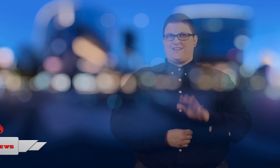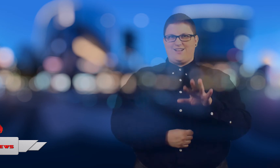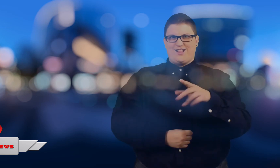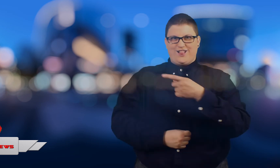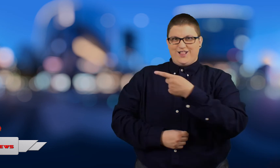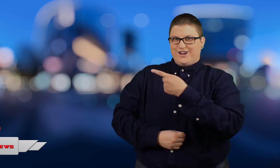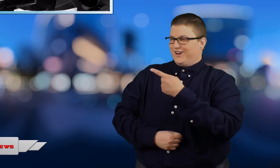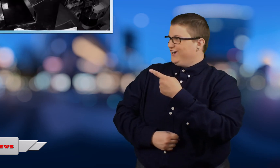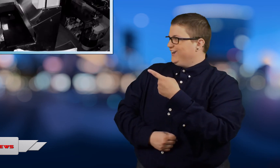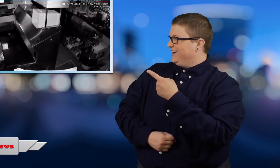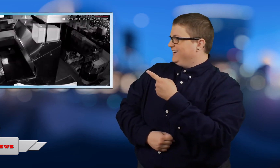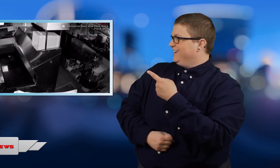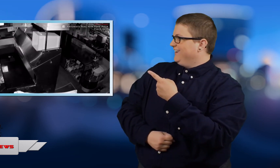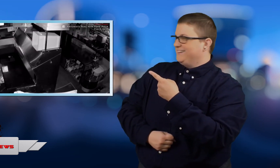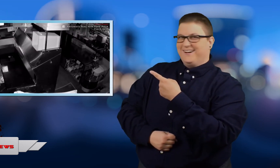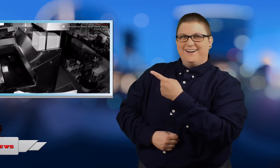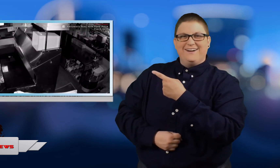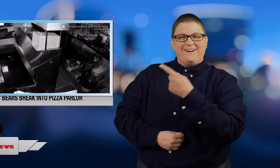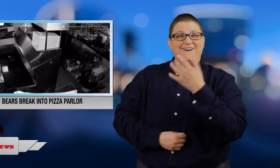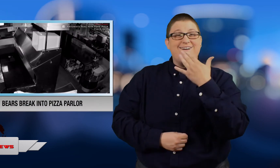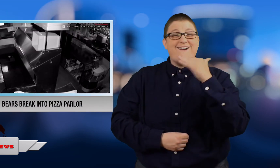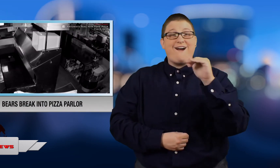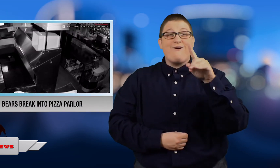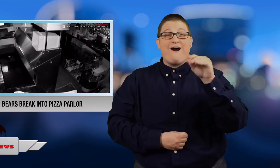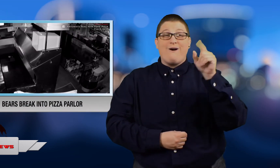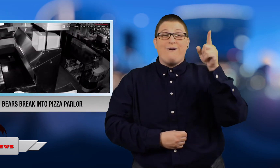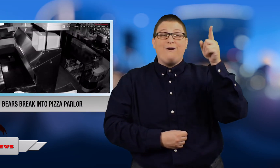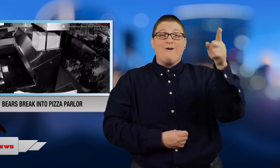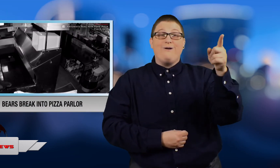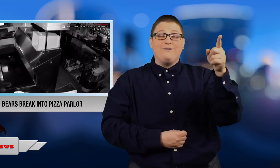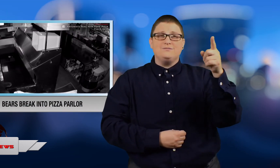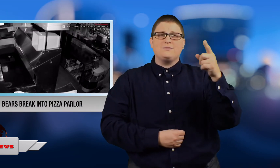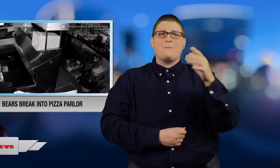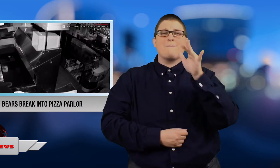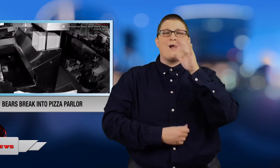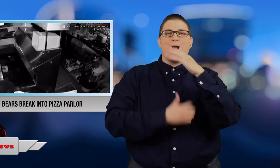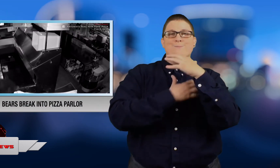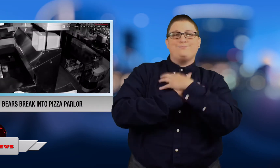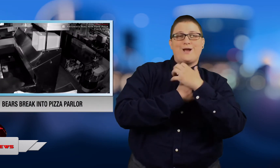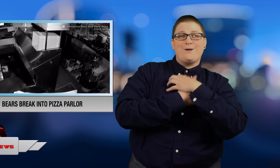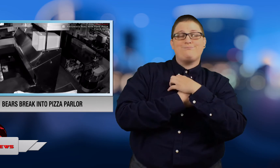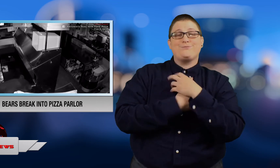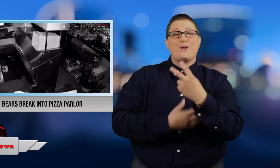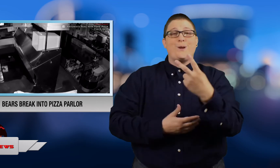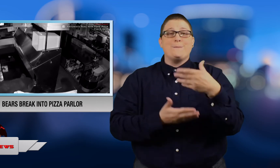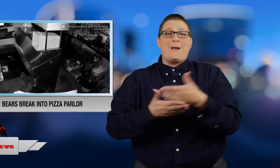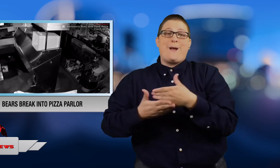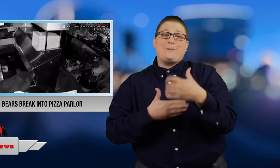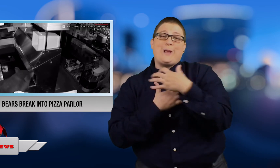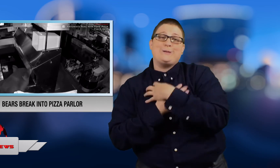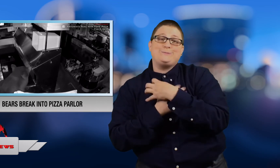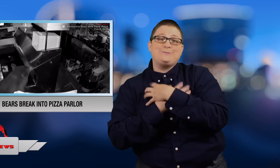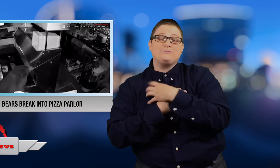Check out this video. In Colorado a mother bear and her two cubs